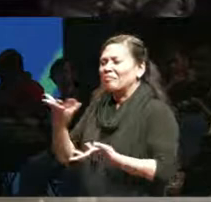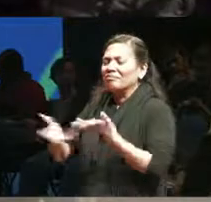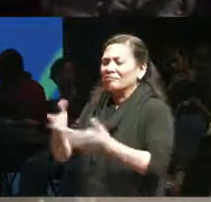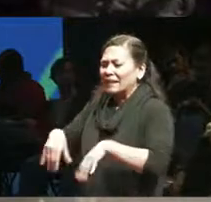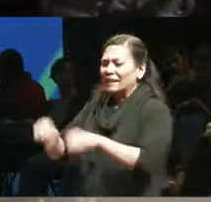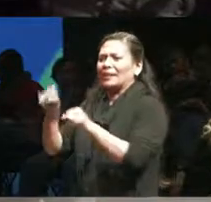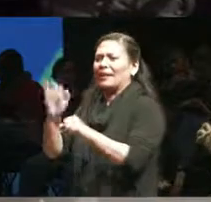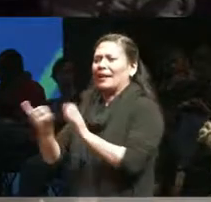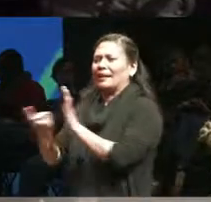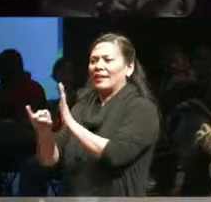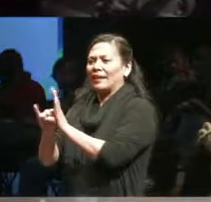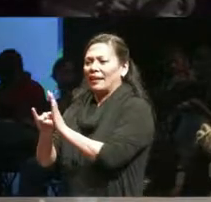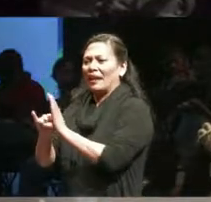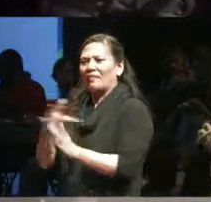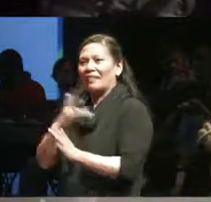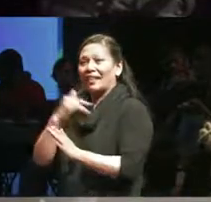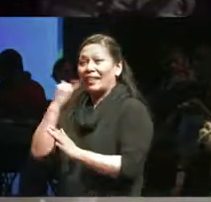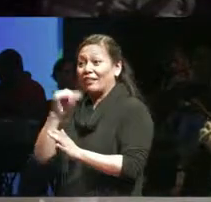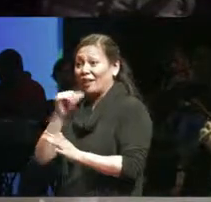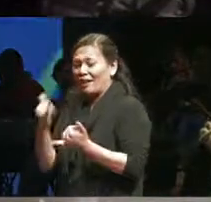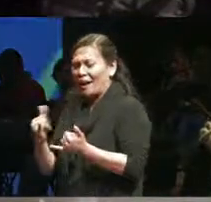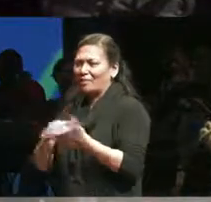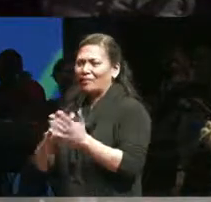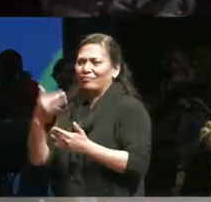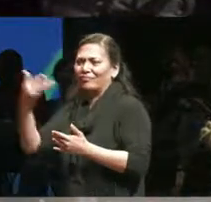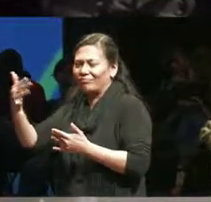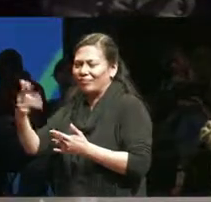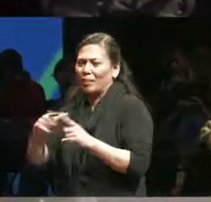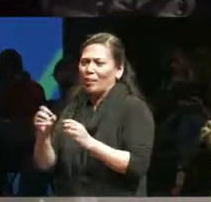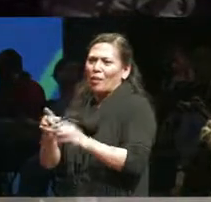to connect to the community. So when we're working with this show What's Left